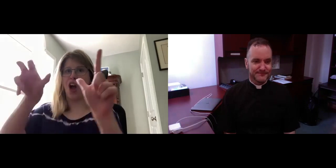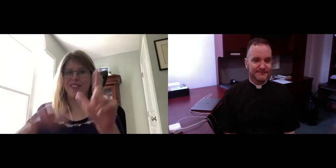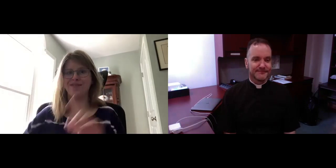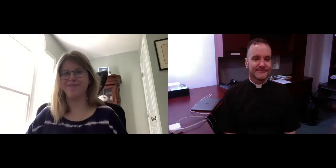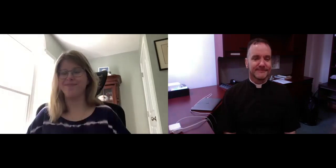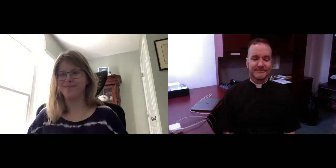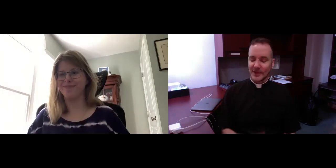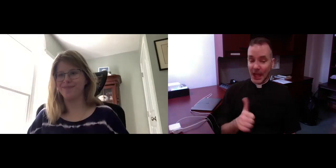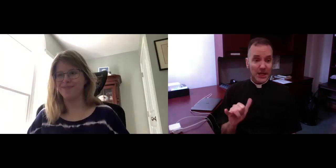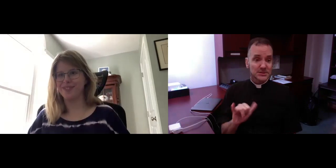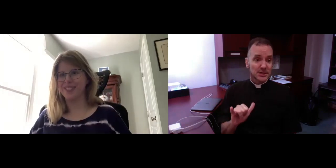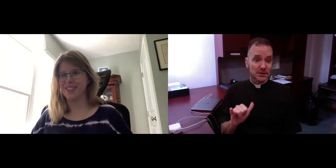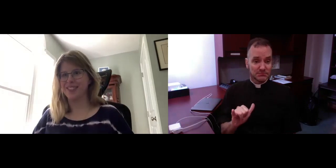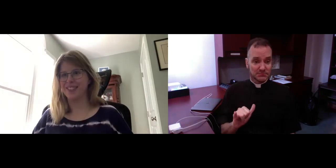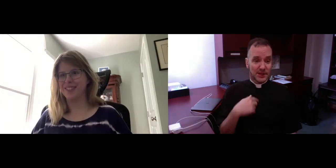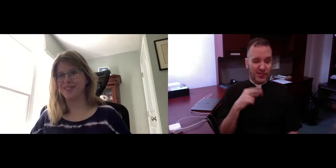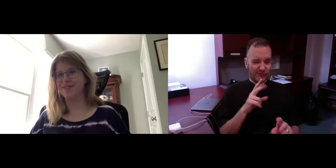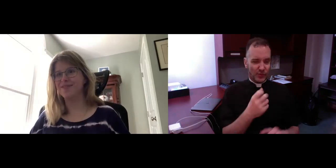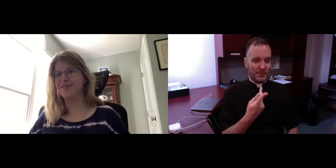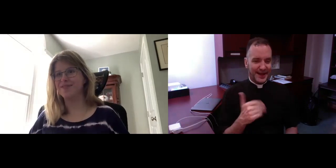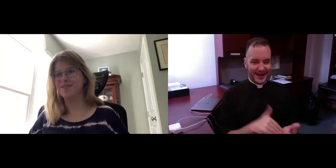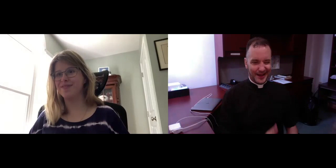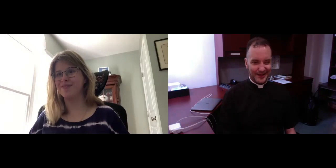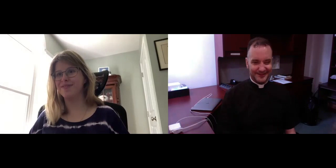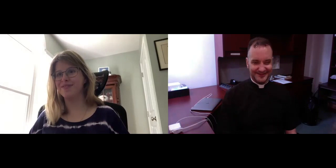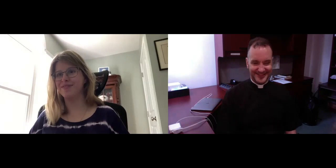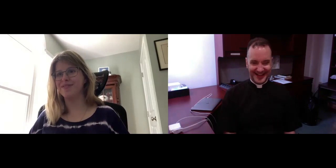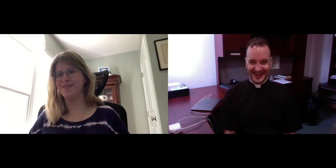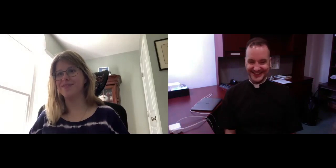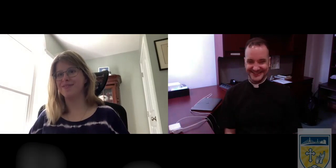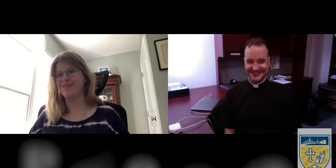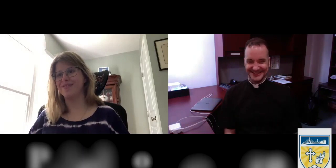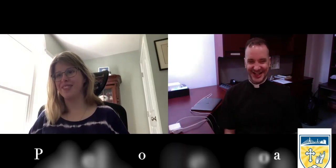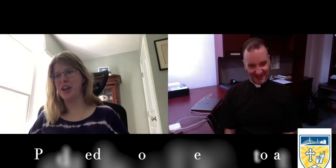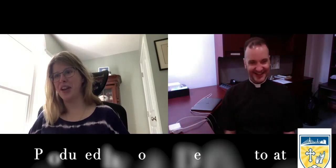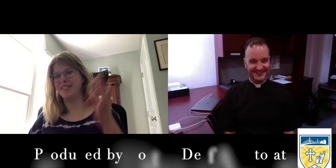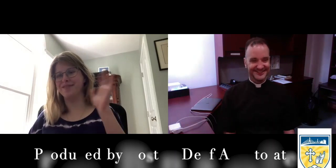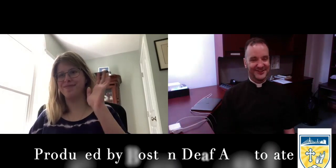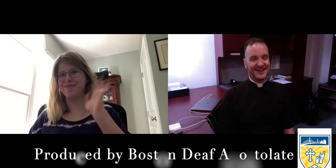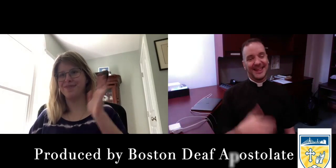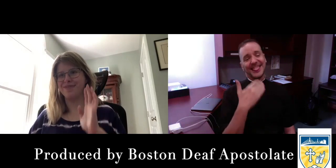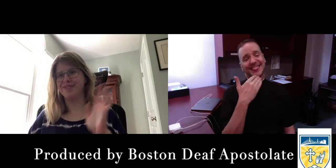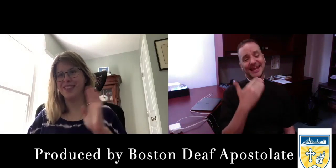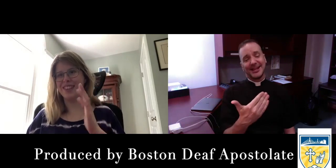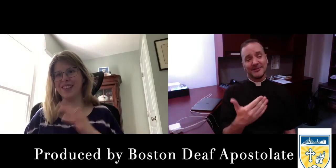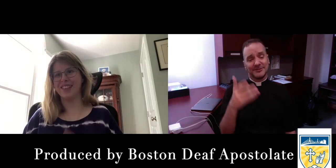the next time you want me to come on the show. (Fr. Shawn): We look forward to having you come back with us again sometime.